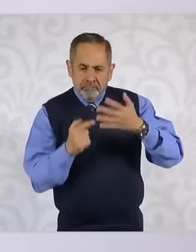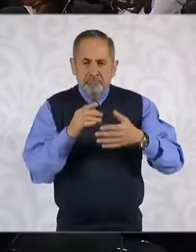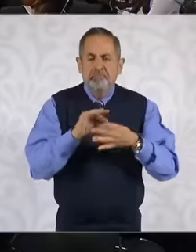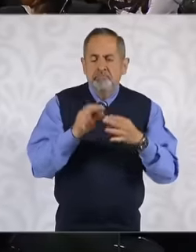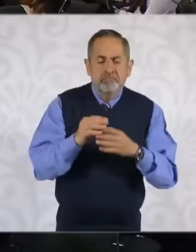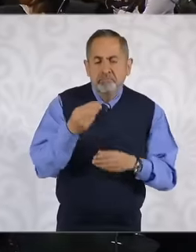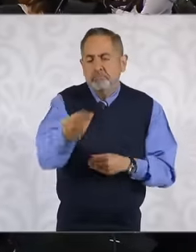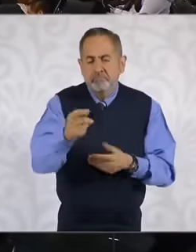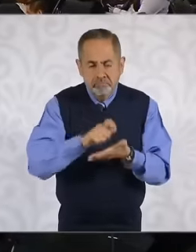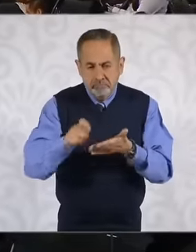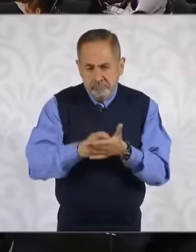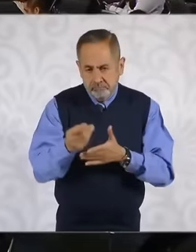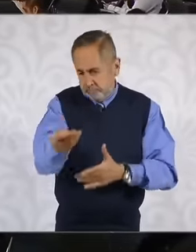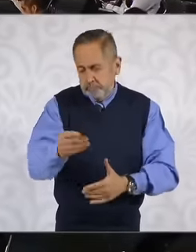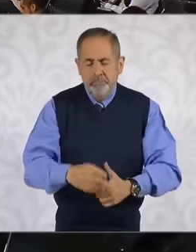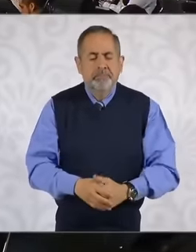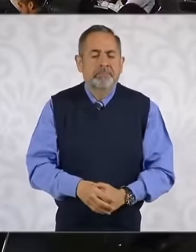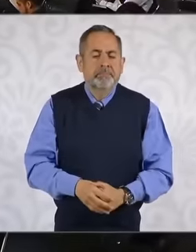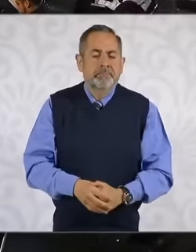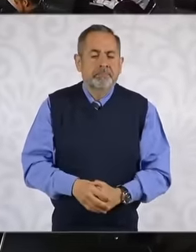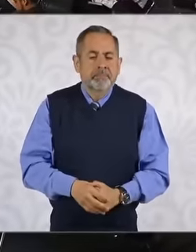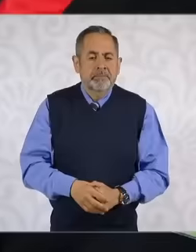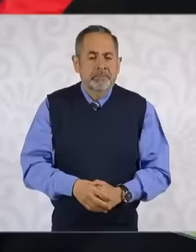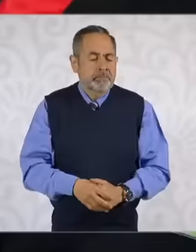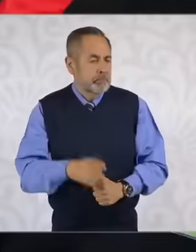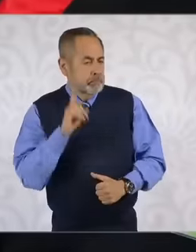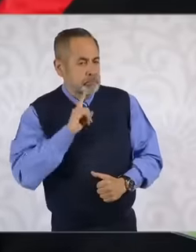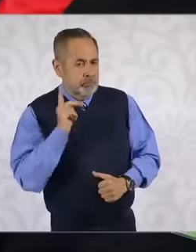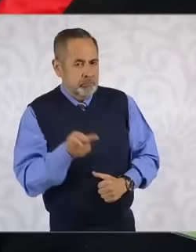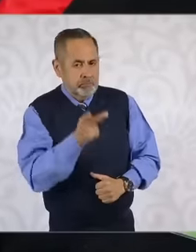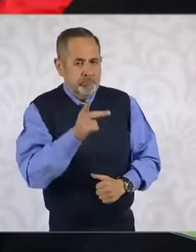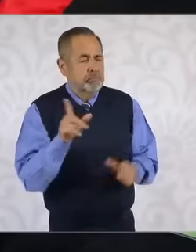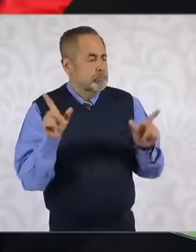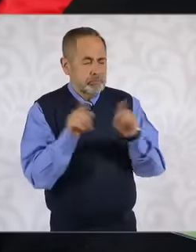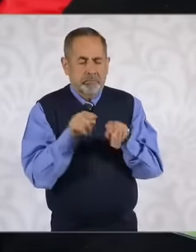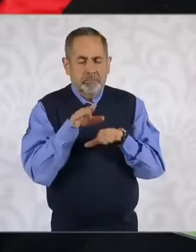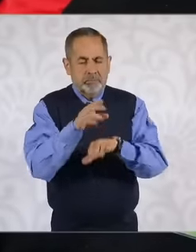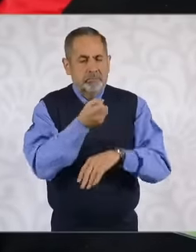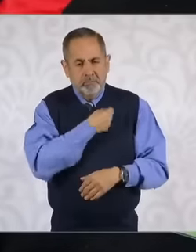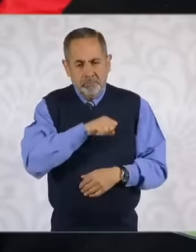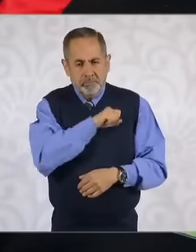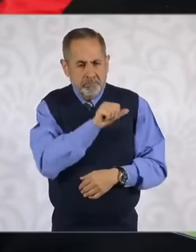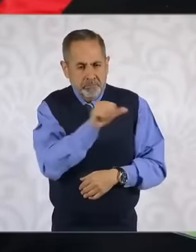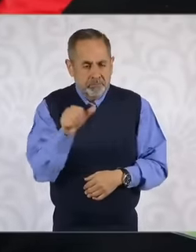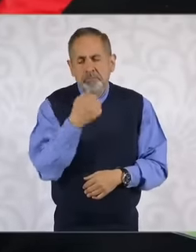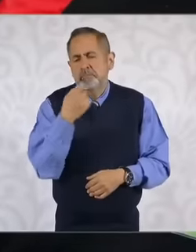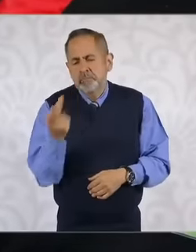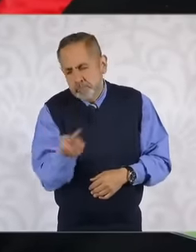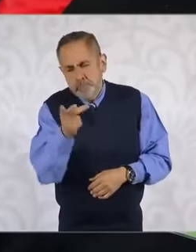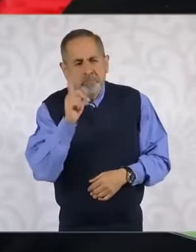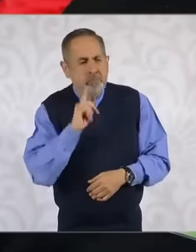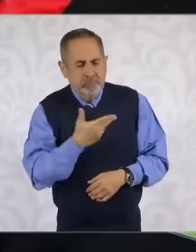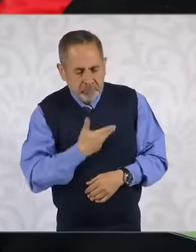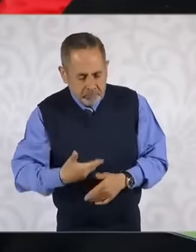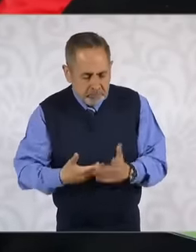and closing the present health issue also in addition to the question of the supply of medicines,